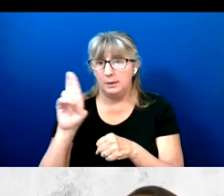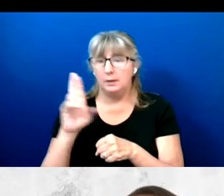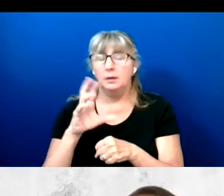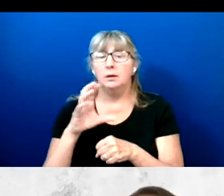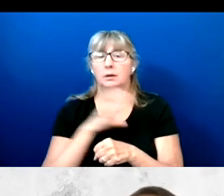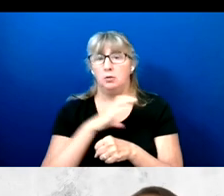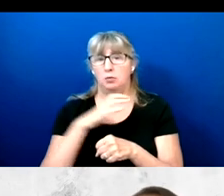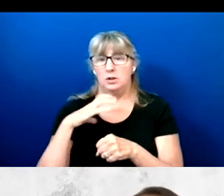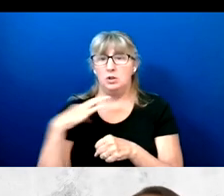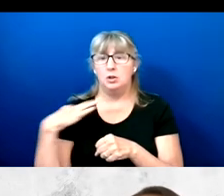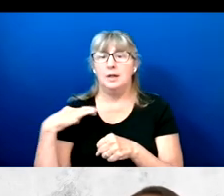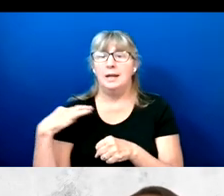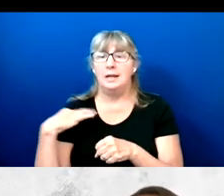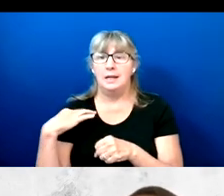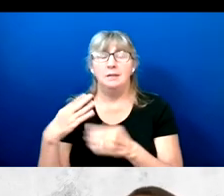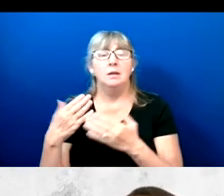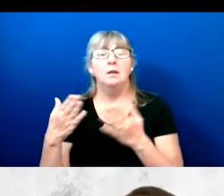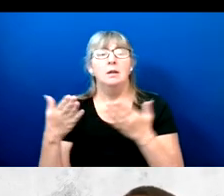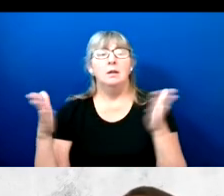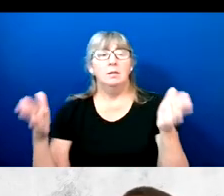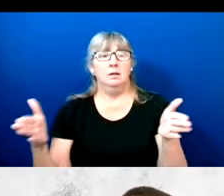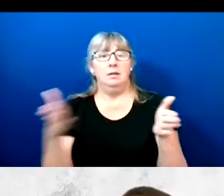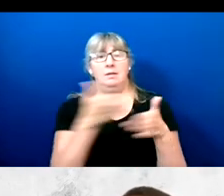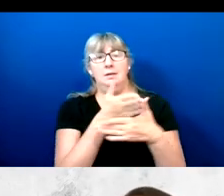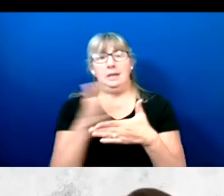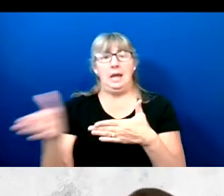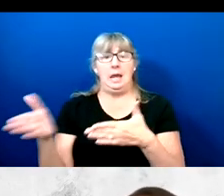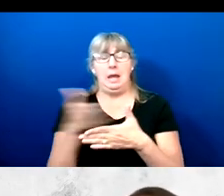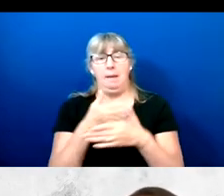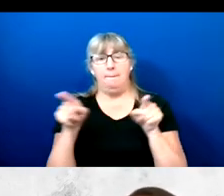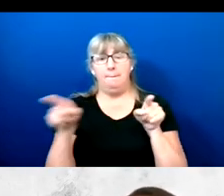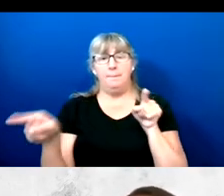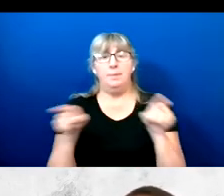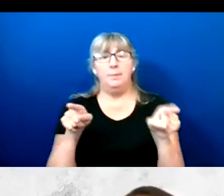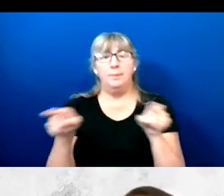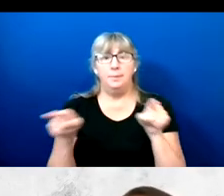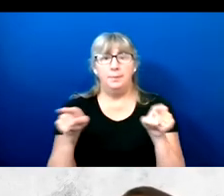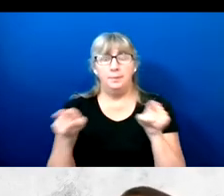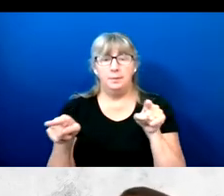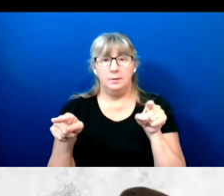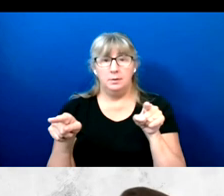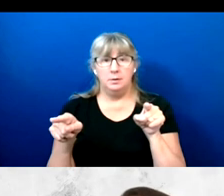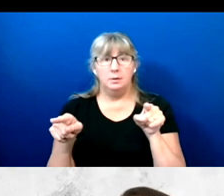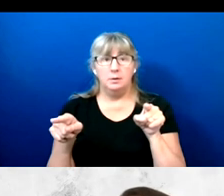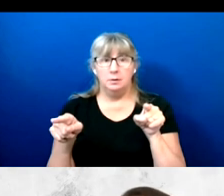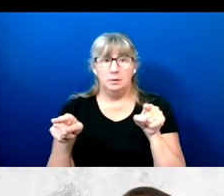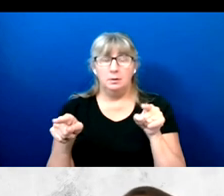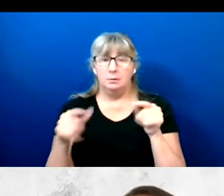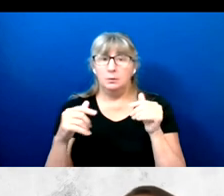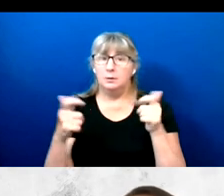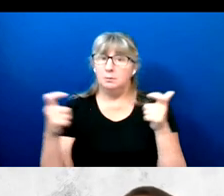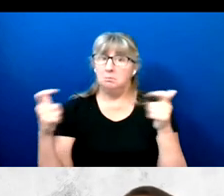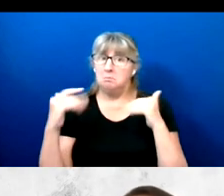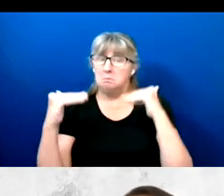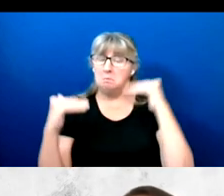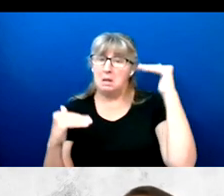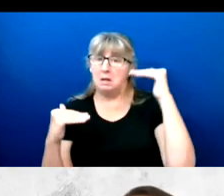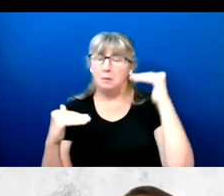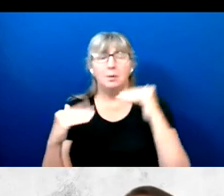The gap in the swing states well notable was a bit less pronounced than at the top of the